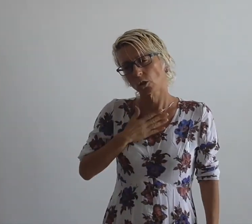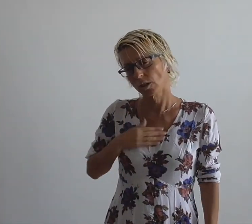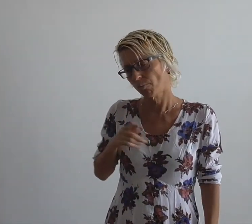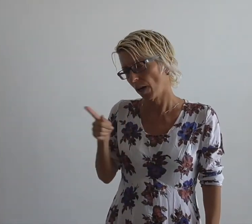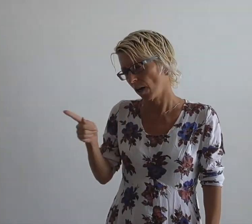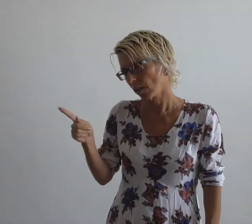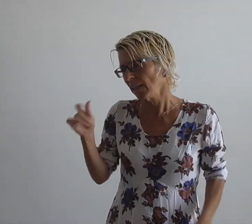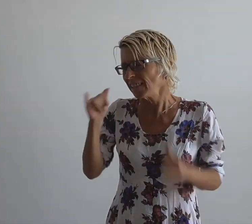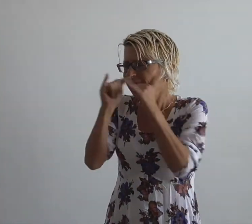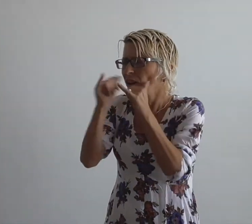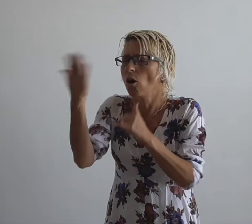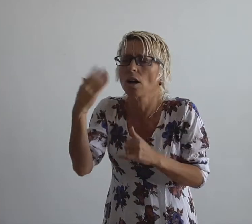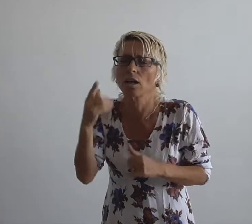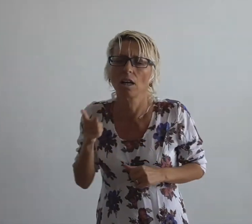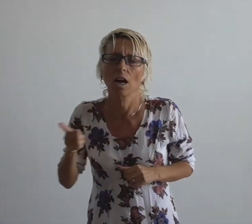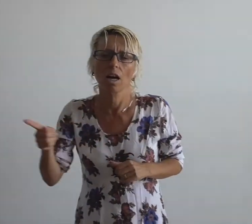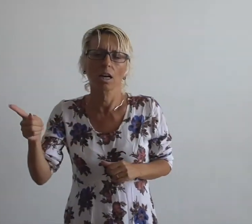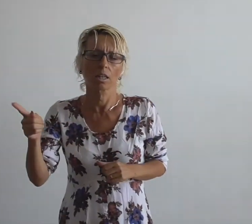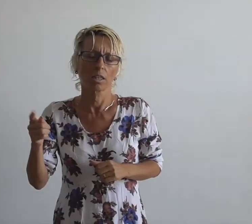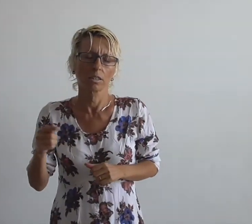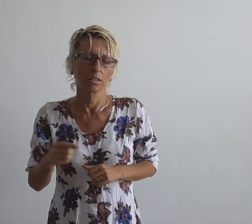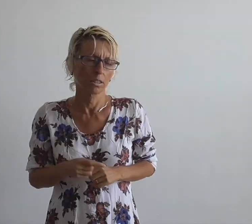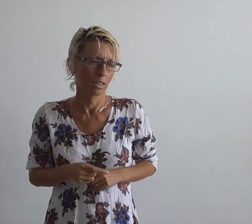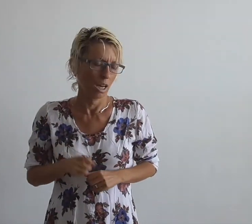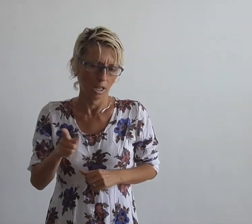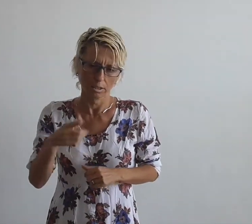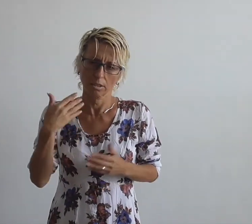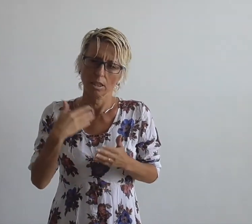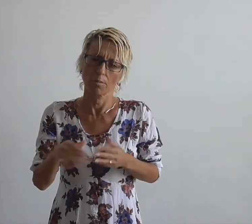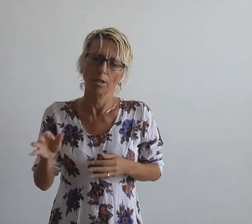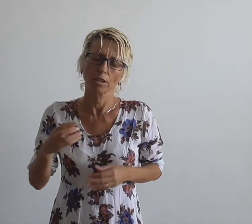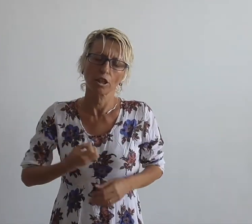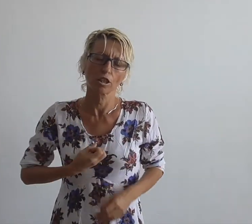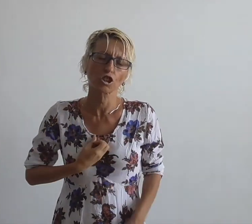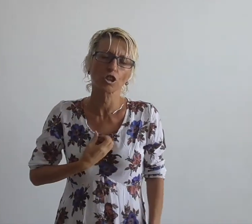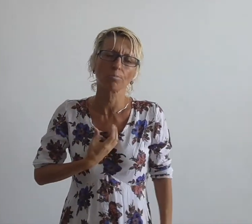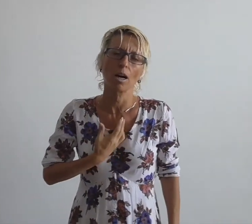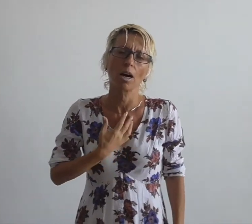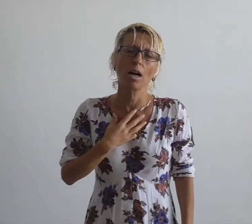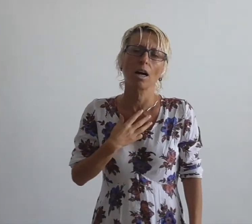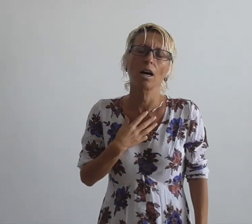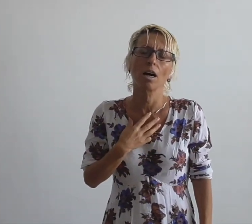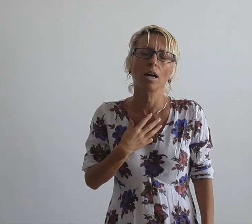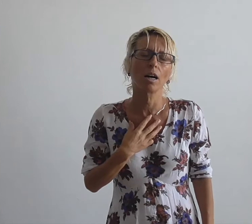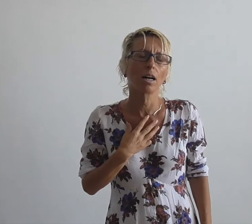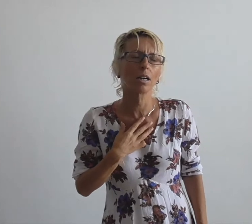And want you, and call out to you I miss you in my soul